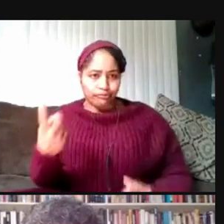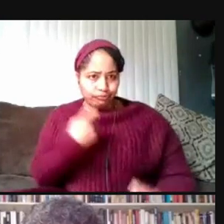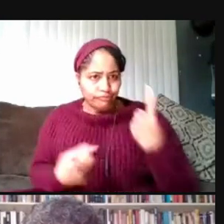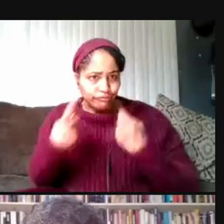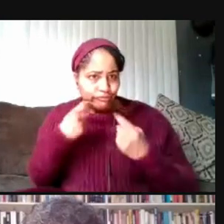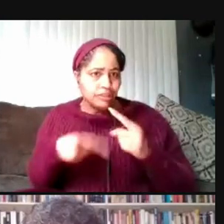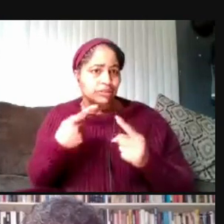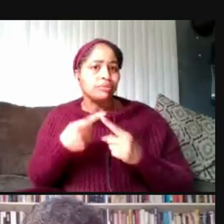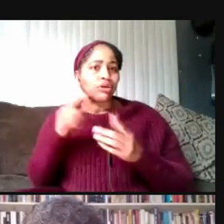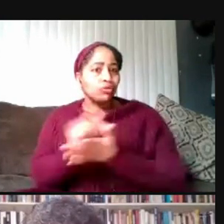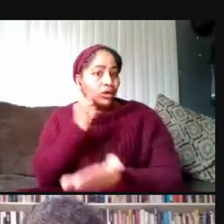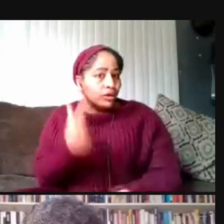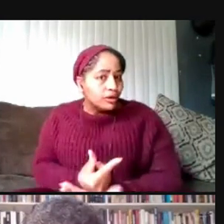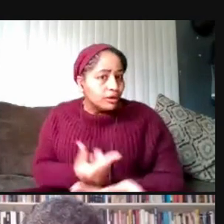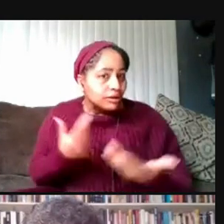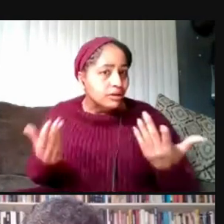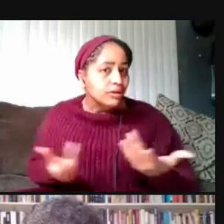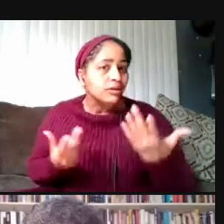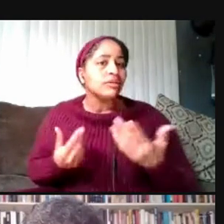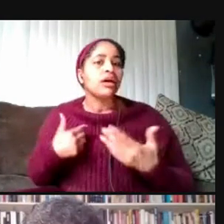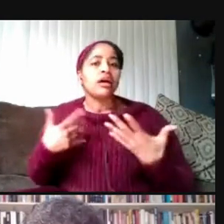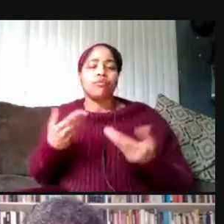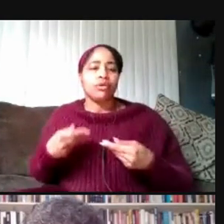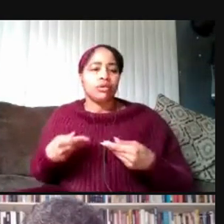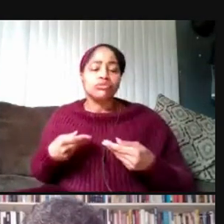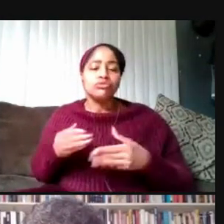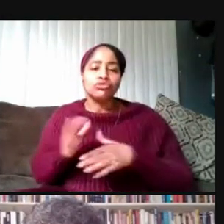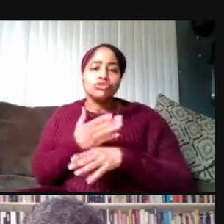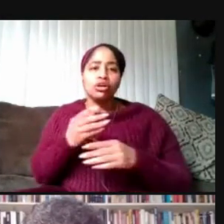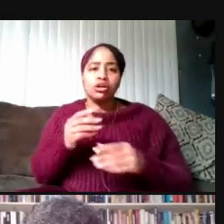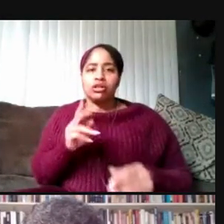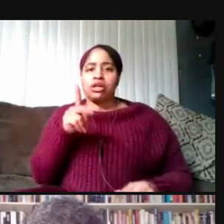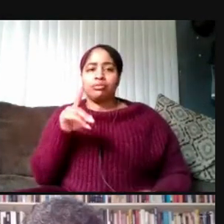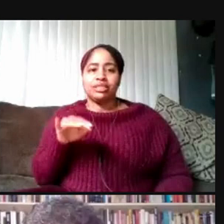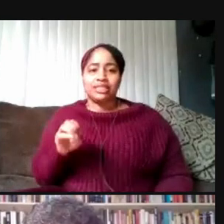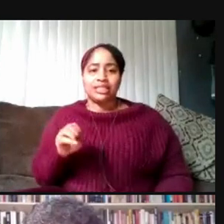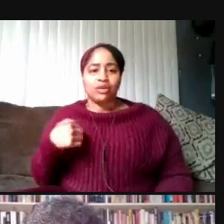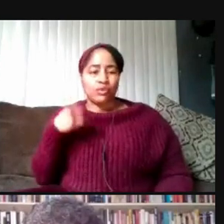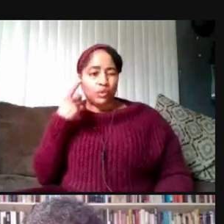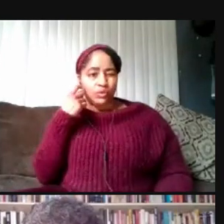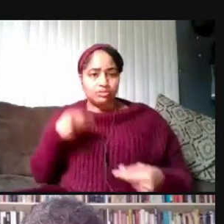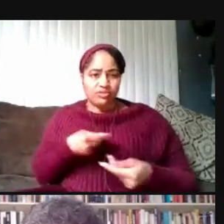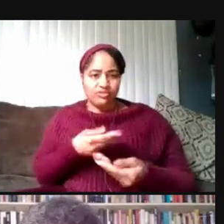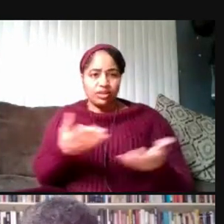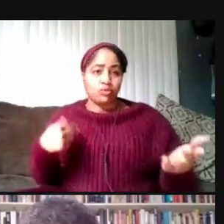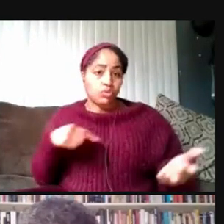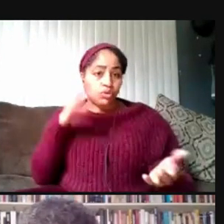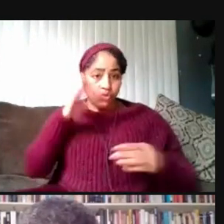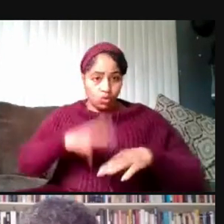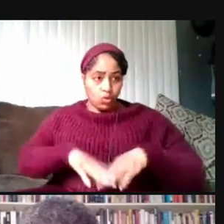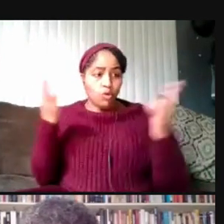and I want to share the update we provided yesterday afternoon. We will open Michigan Stadium to graduating students